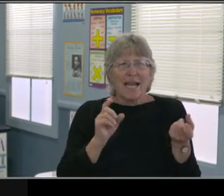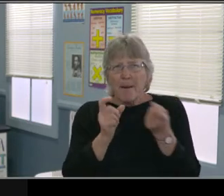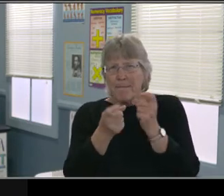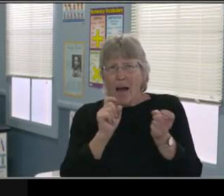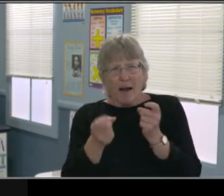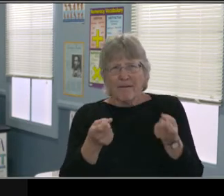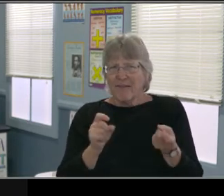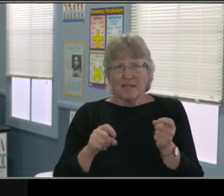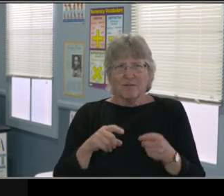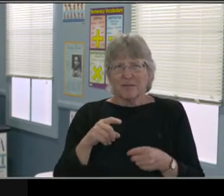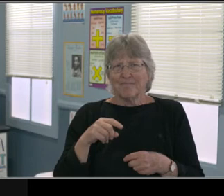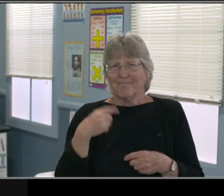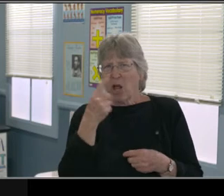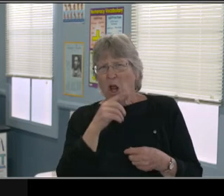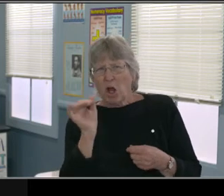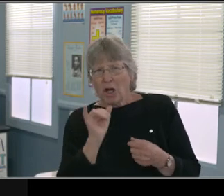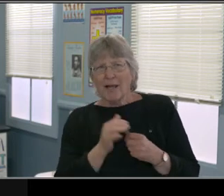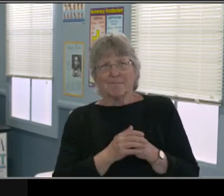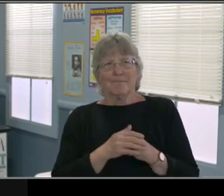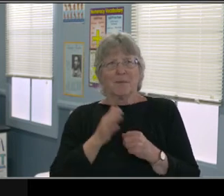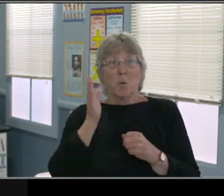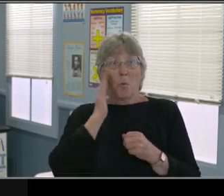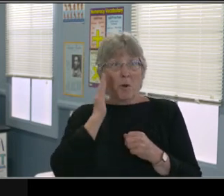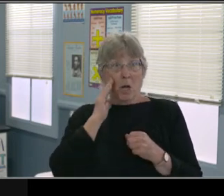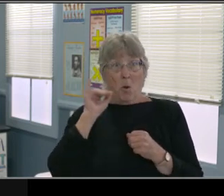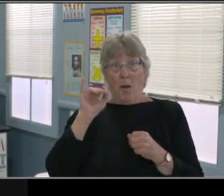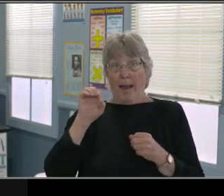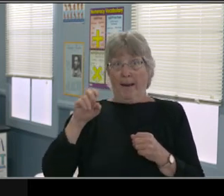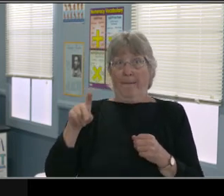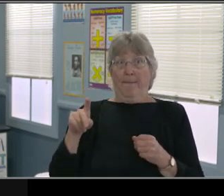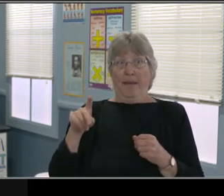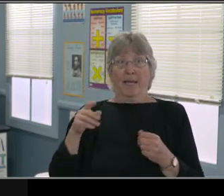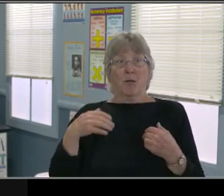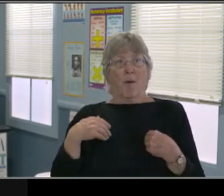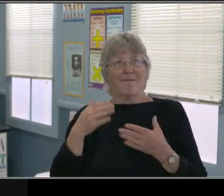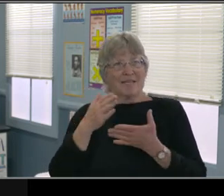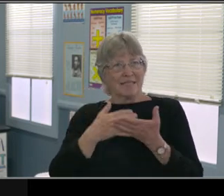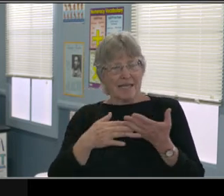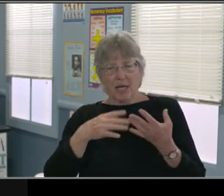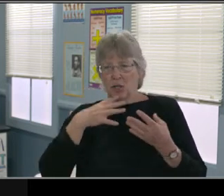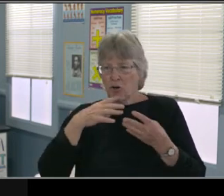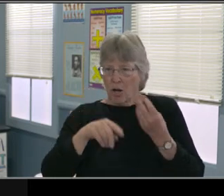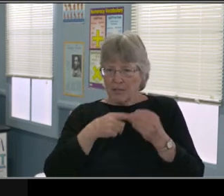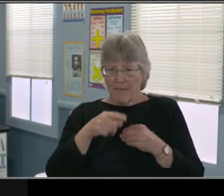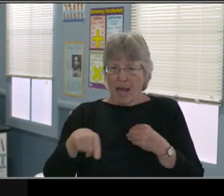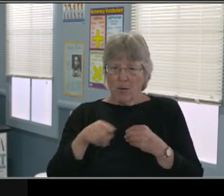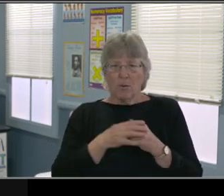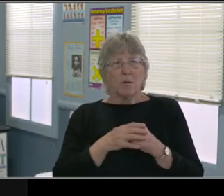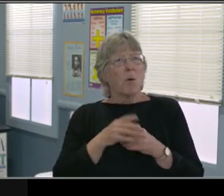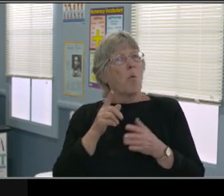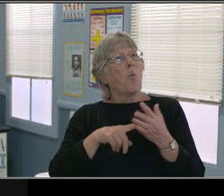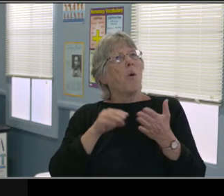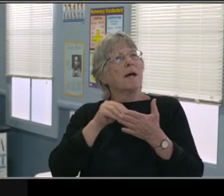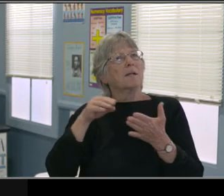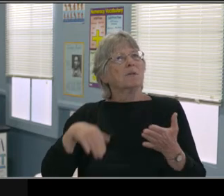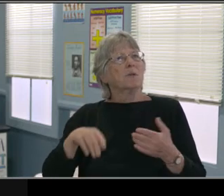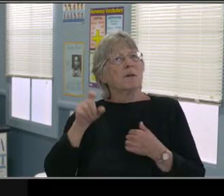Parents and teachers. And I'm gonna give you a few, but I'm gonna give you a place to go to get more examples.